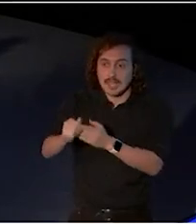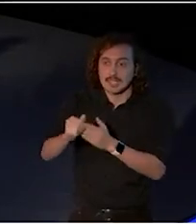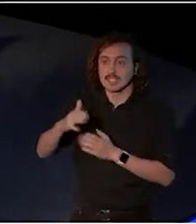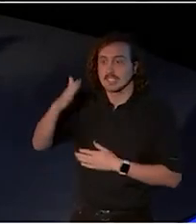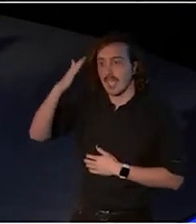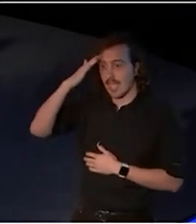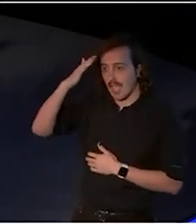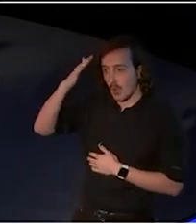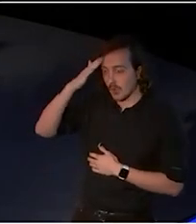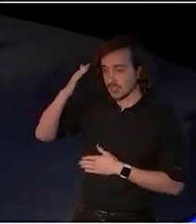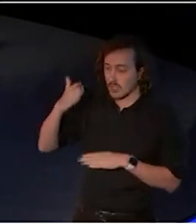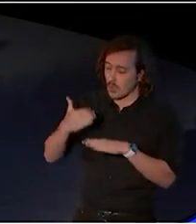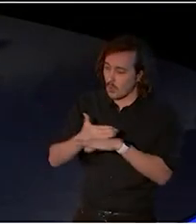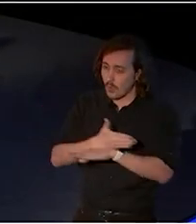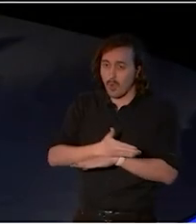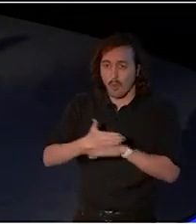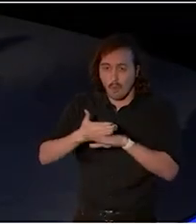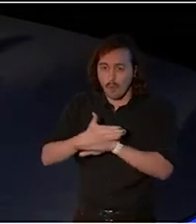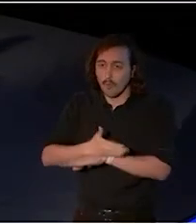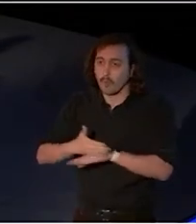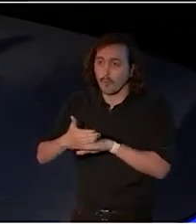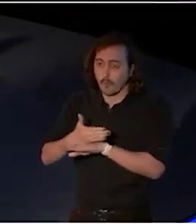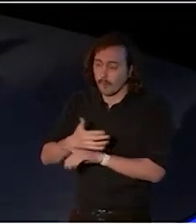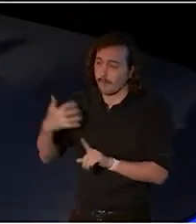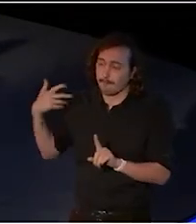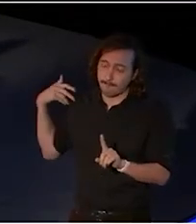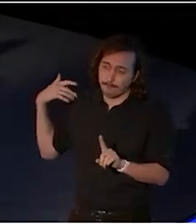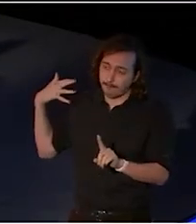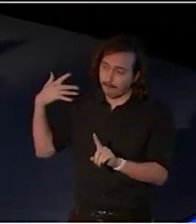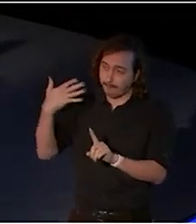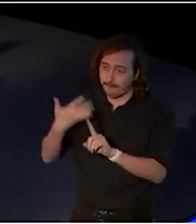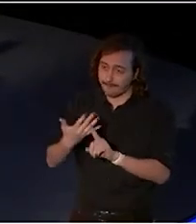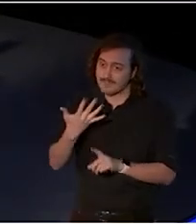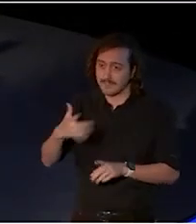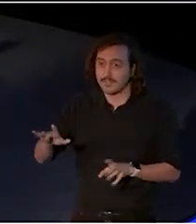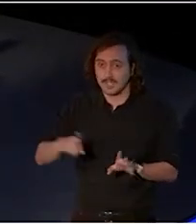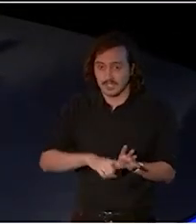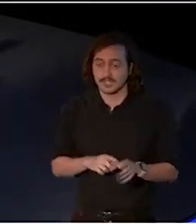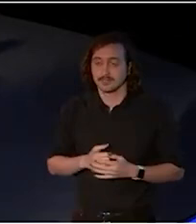have worked tirelessly across the last 50 years.